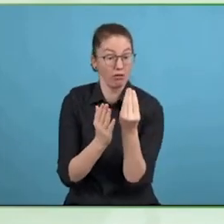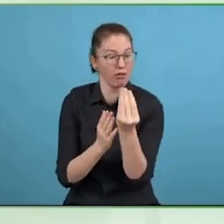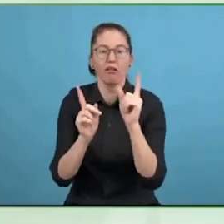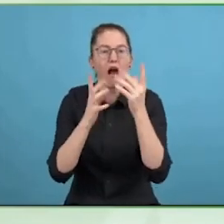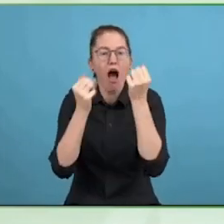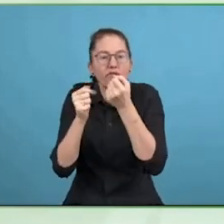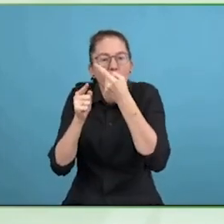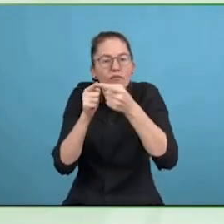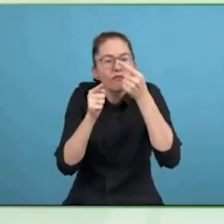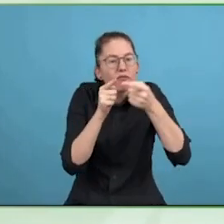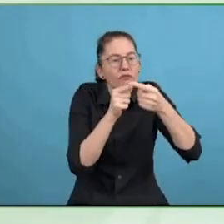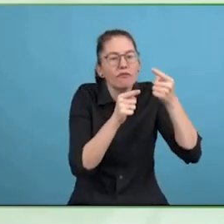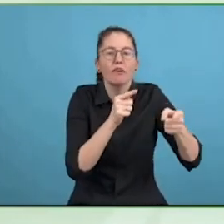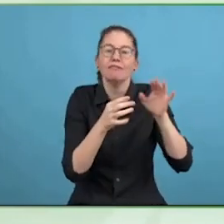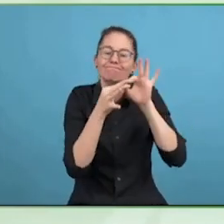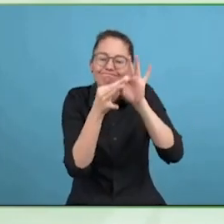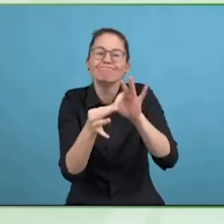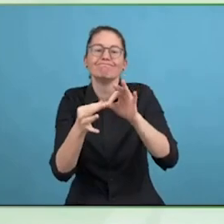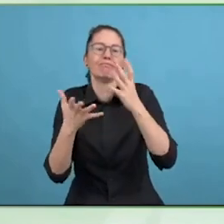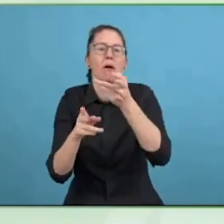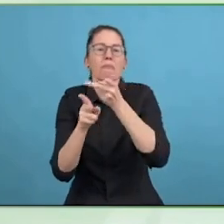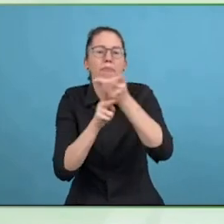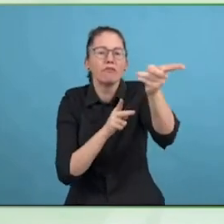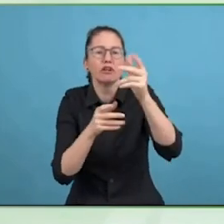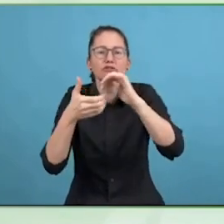So they are some of the trends.